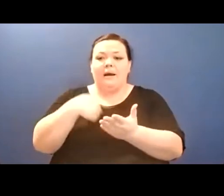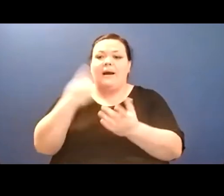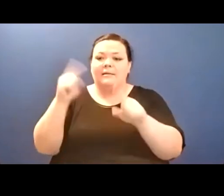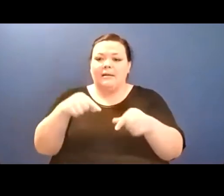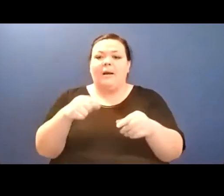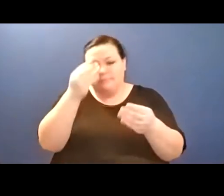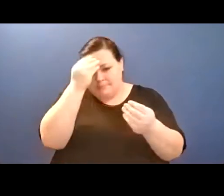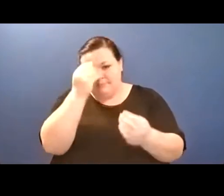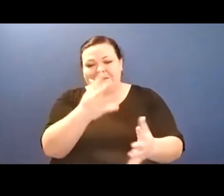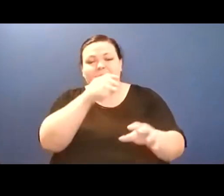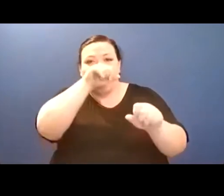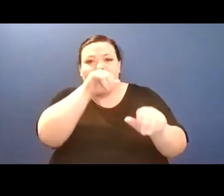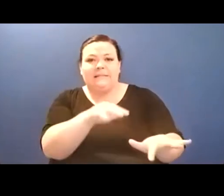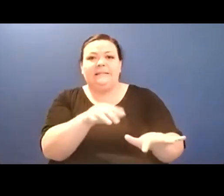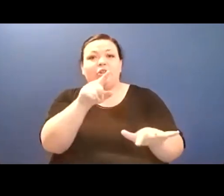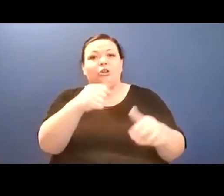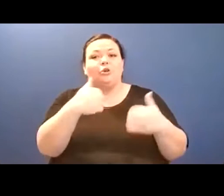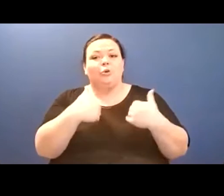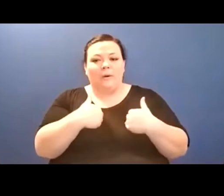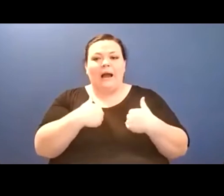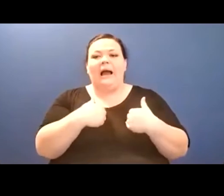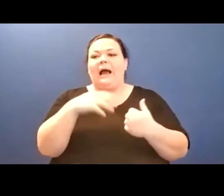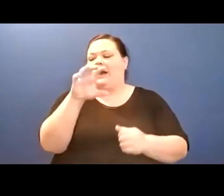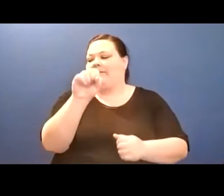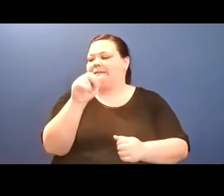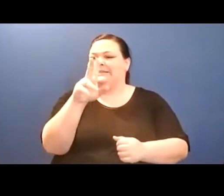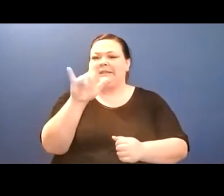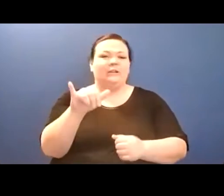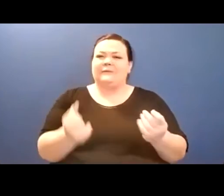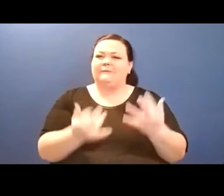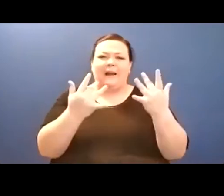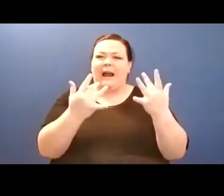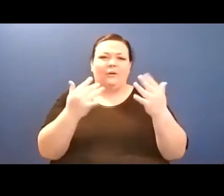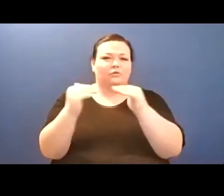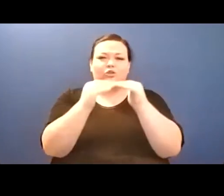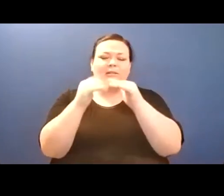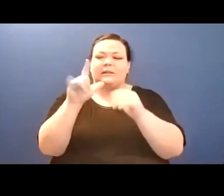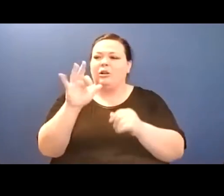Thank you so much, Molly, um, I should have mentioned before you read that also, um,